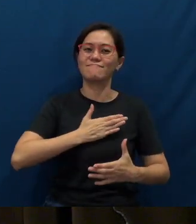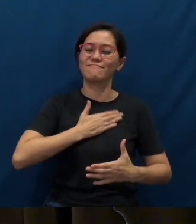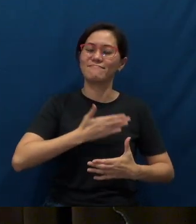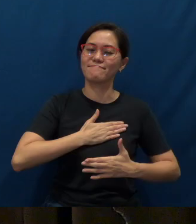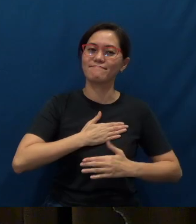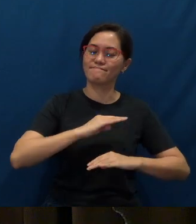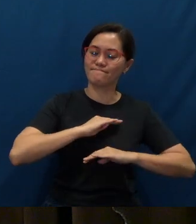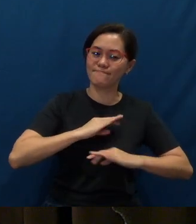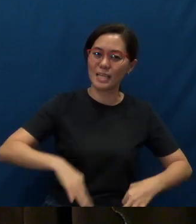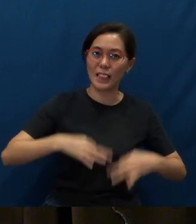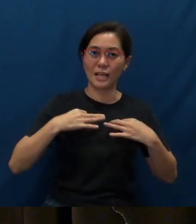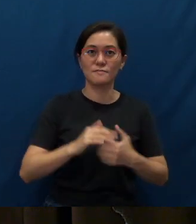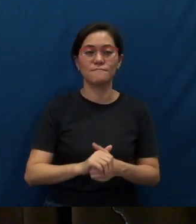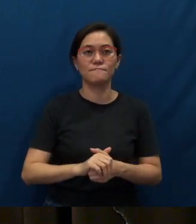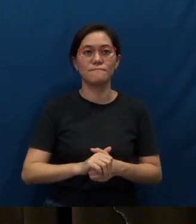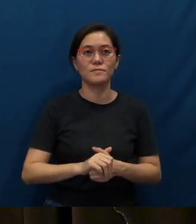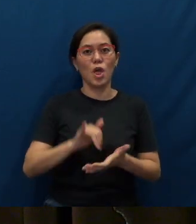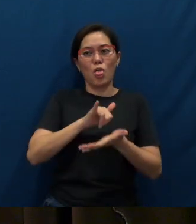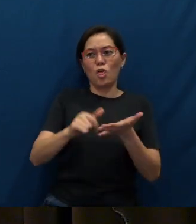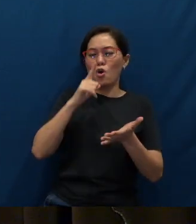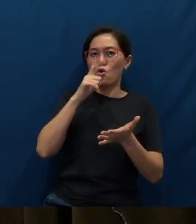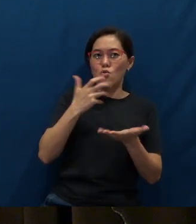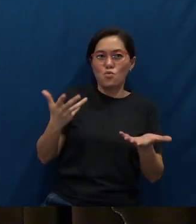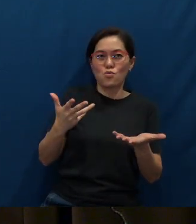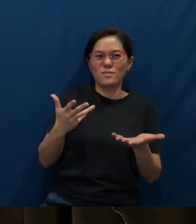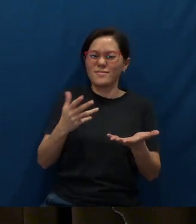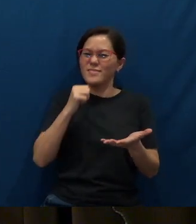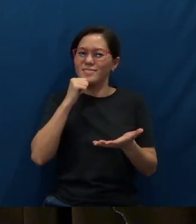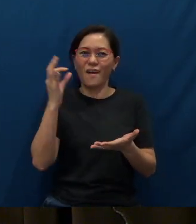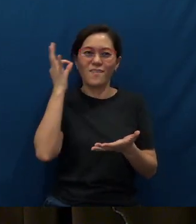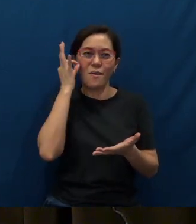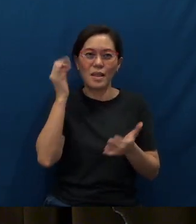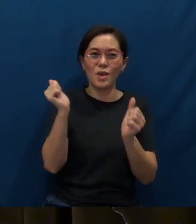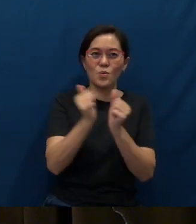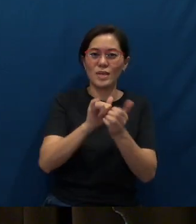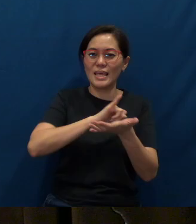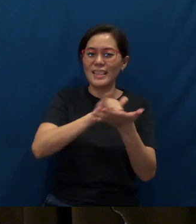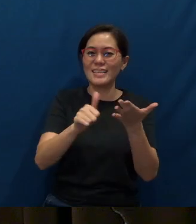To those of us less initiated in this heavenly language,